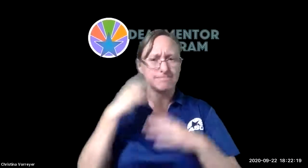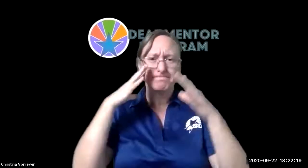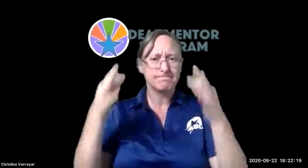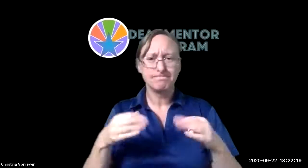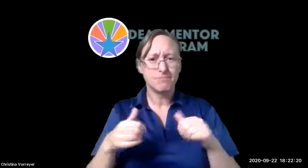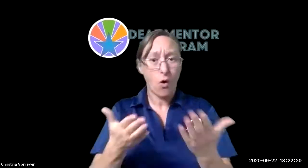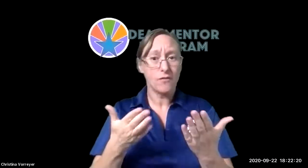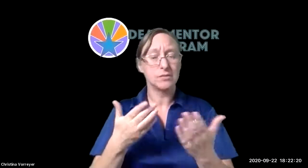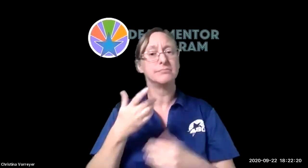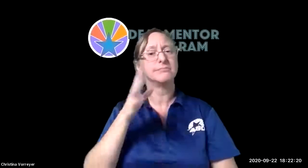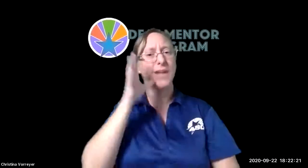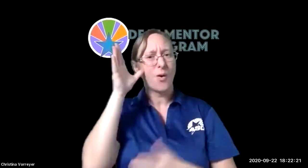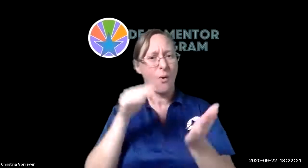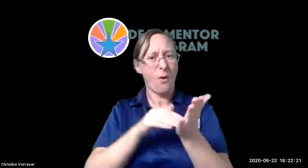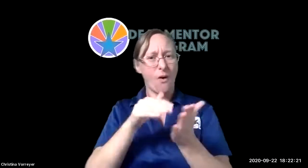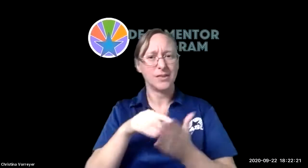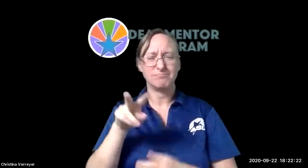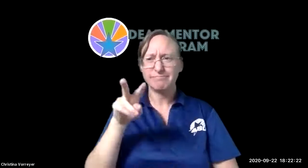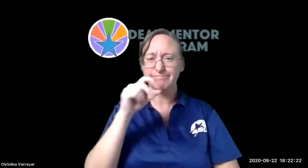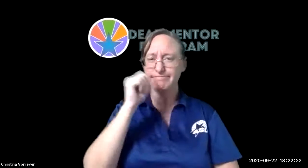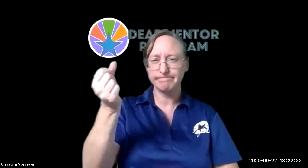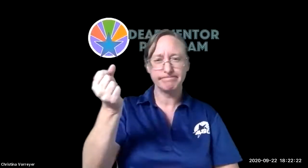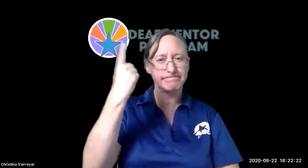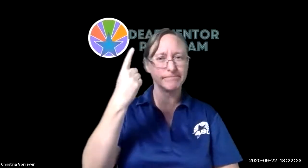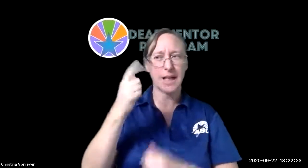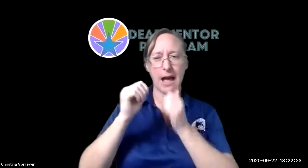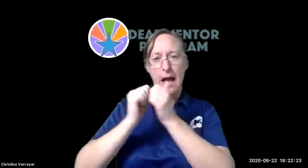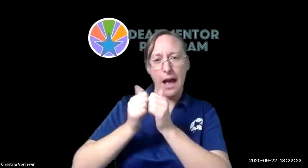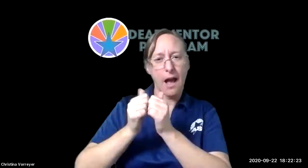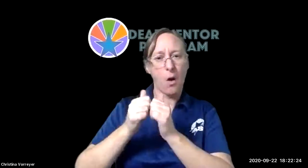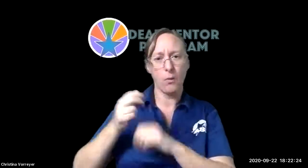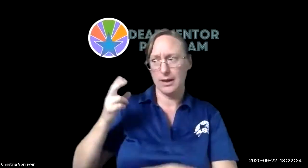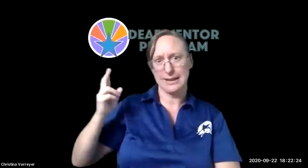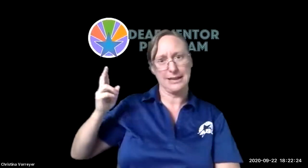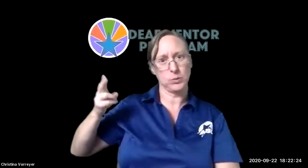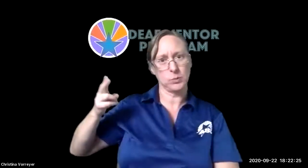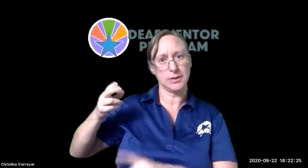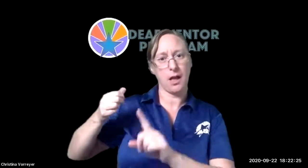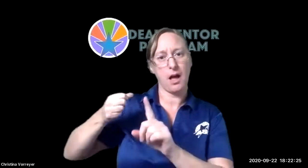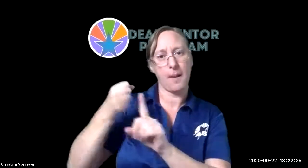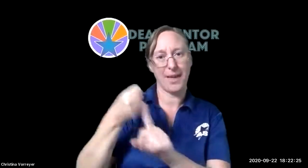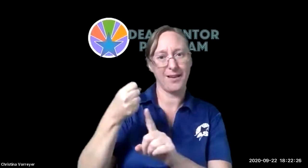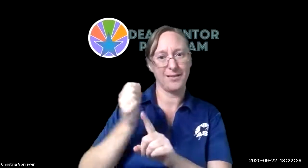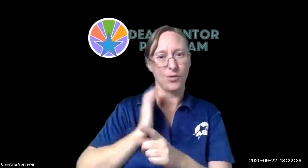class and the reason we decided to offer that is because parents often